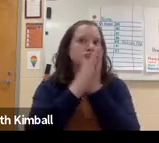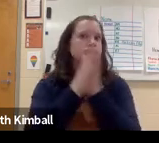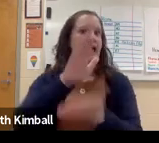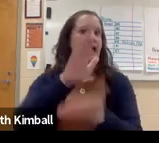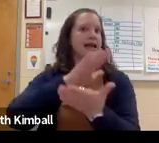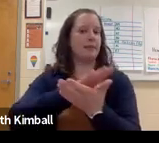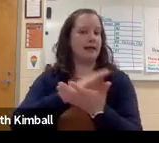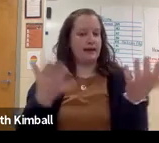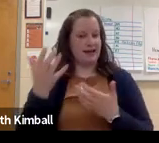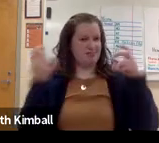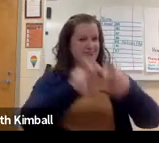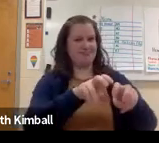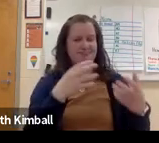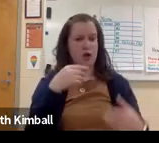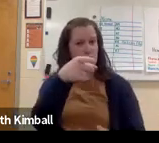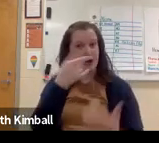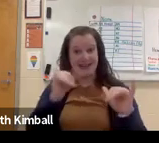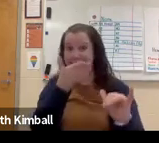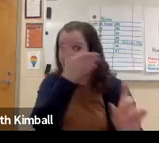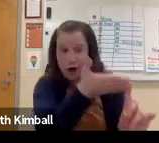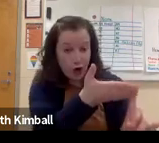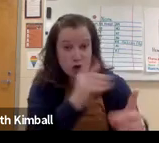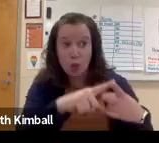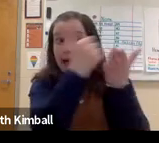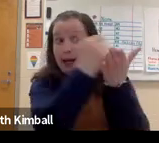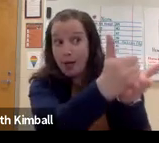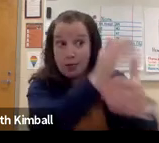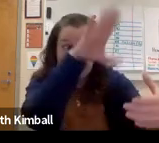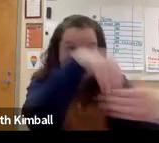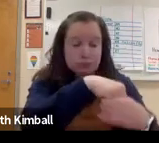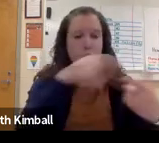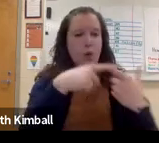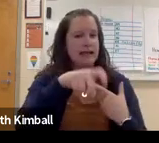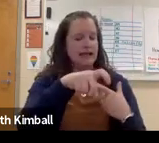or someone who is not as motivated academically.